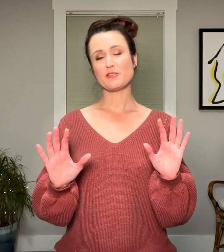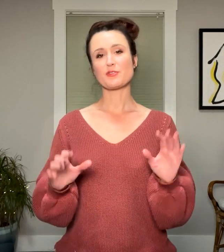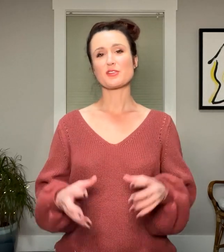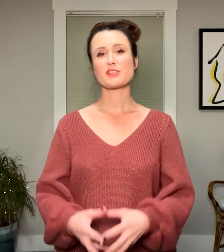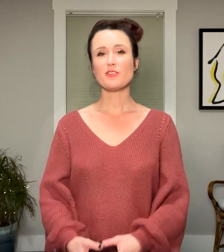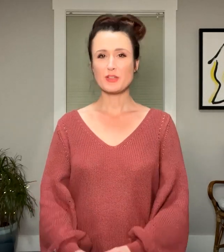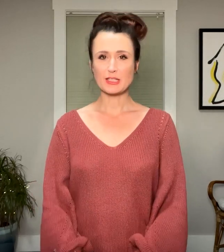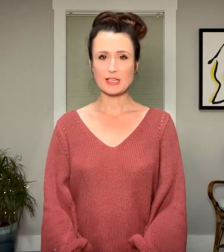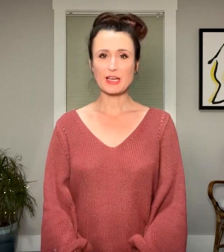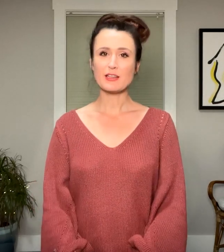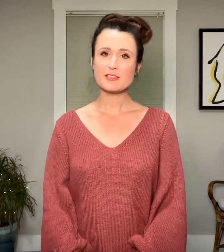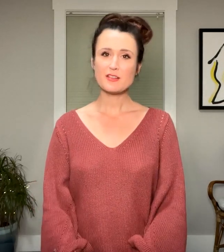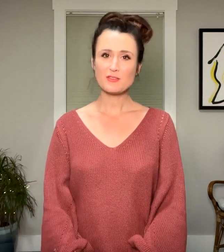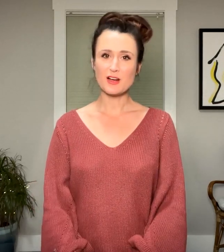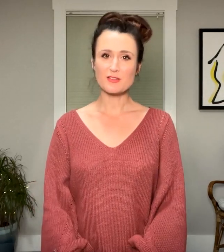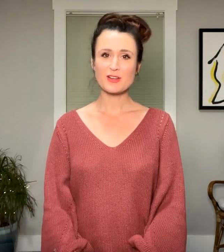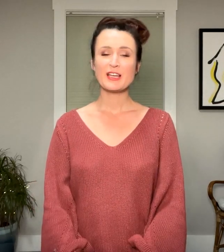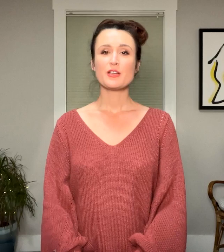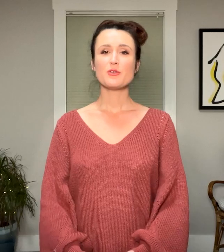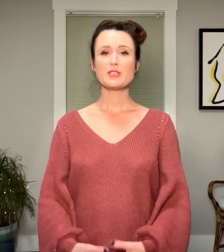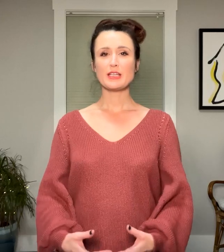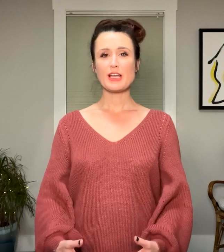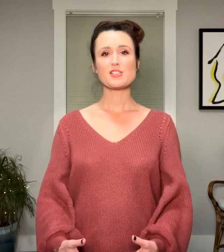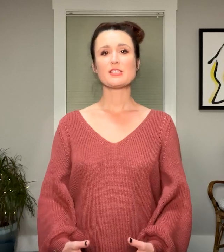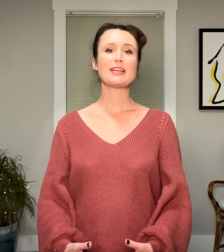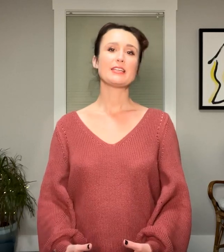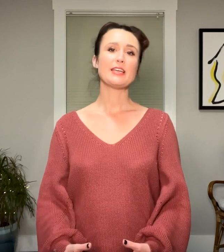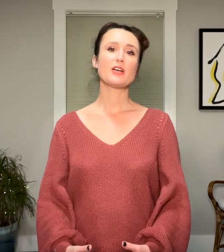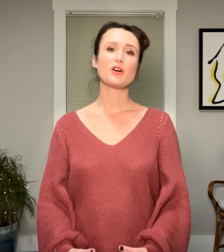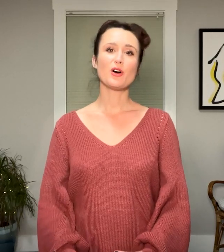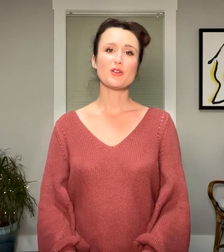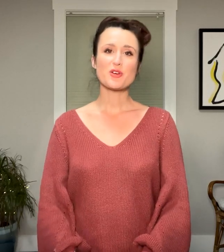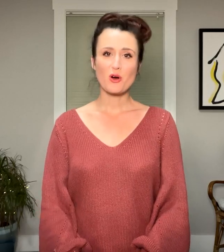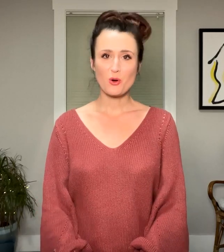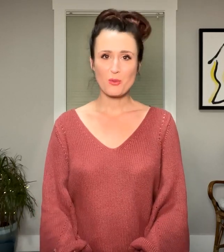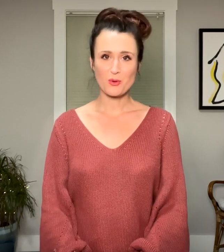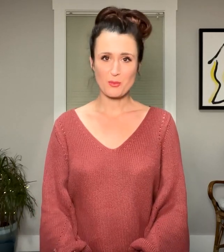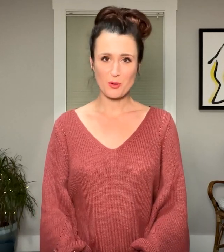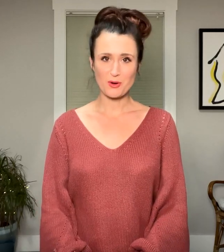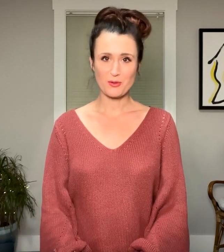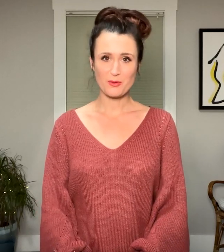for self-healing and self-love, using an ancient technique called Ho’oponopono